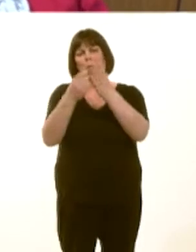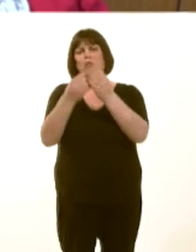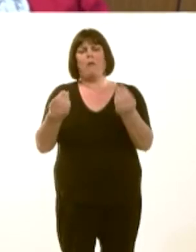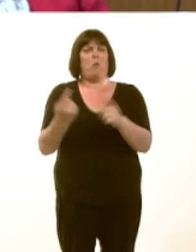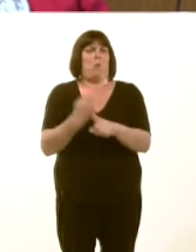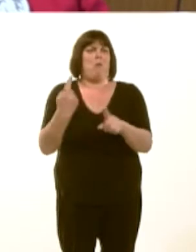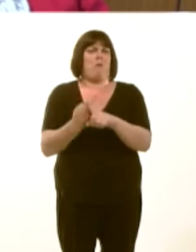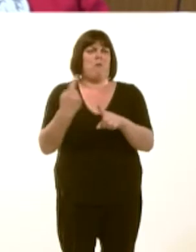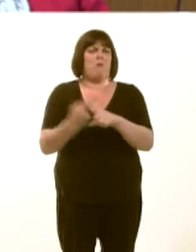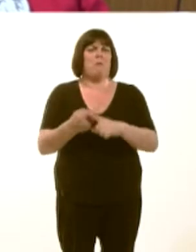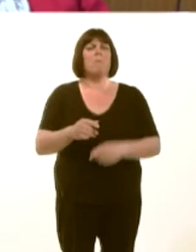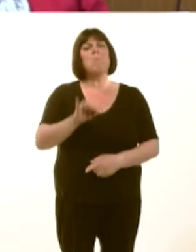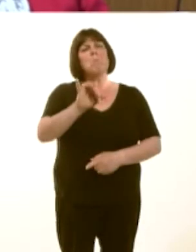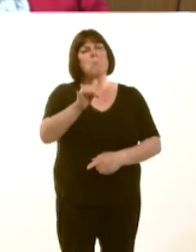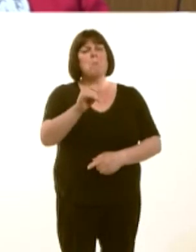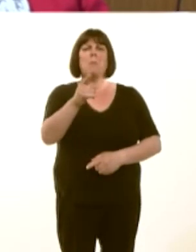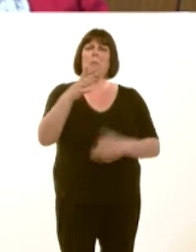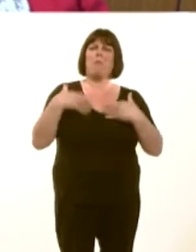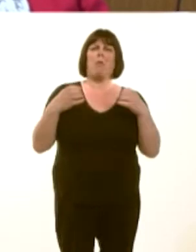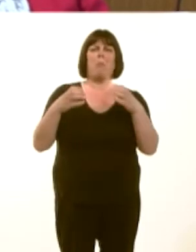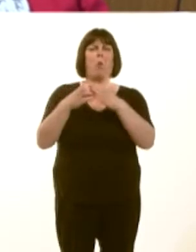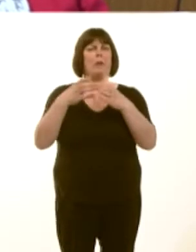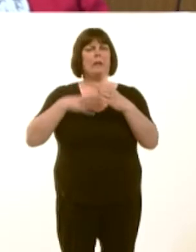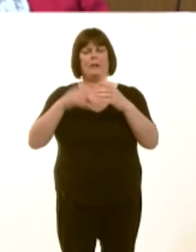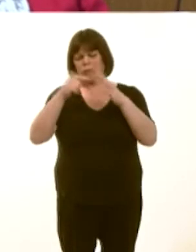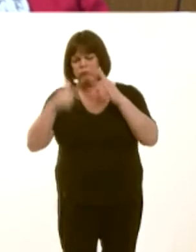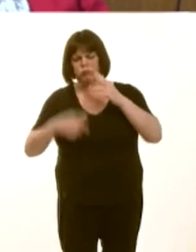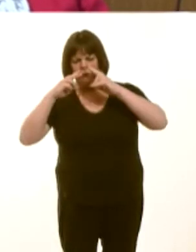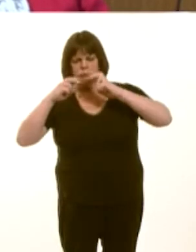There may be occasions, of course, where the health board will need to take longer than 30 days to respond.